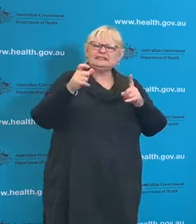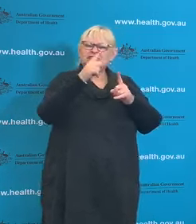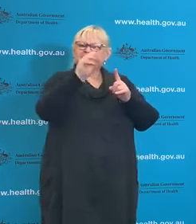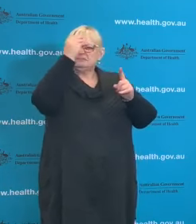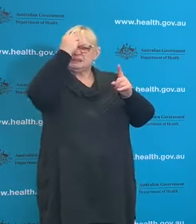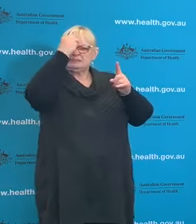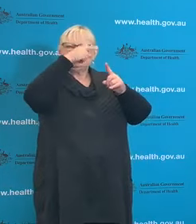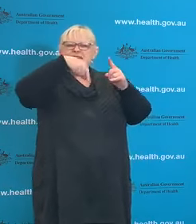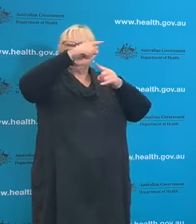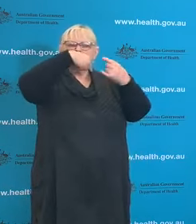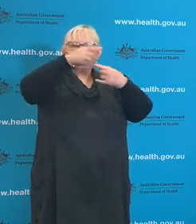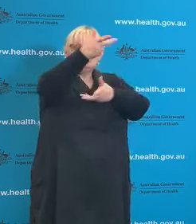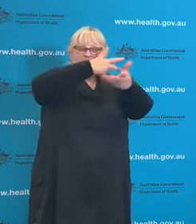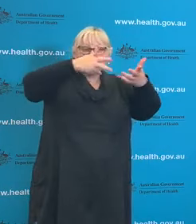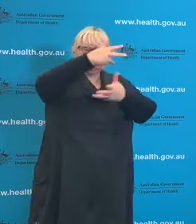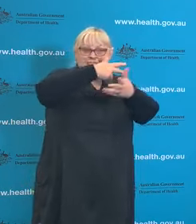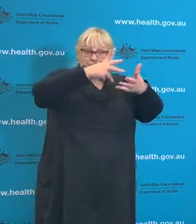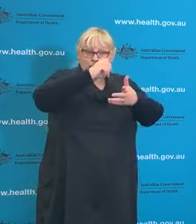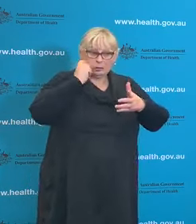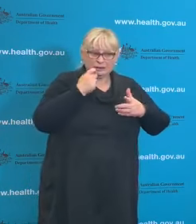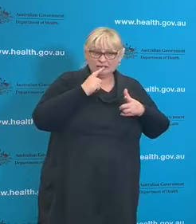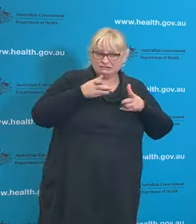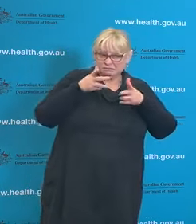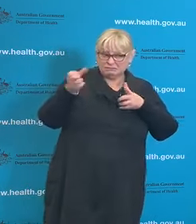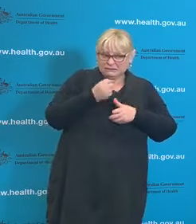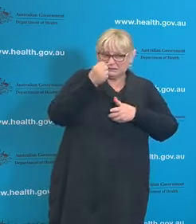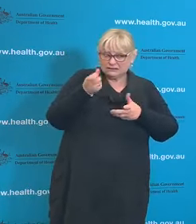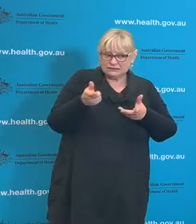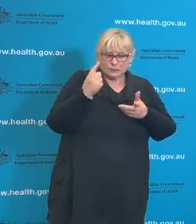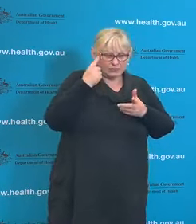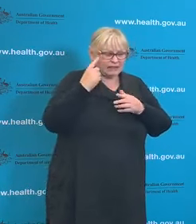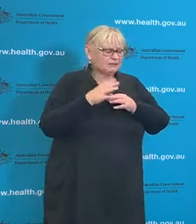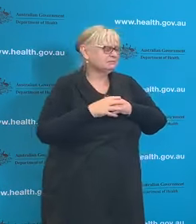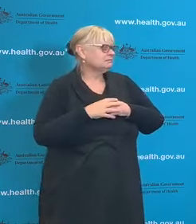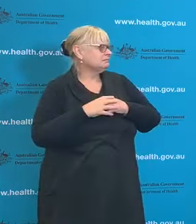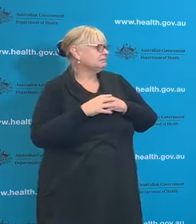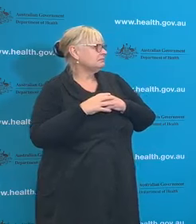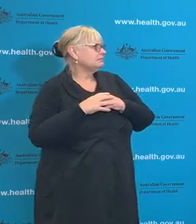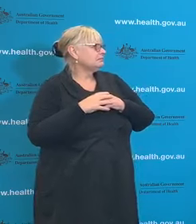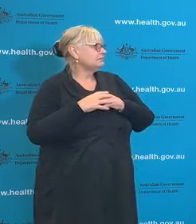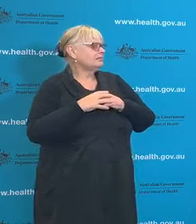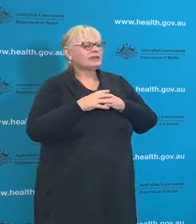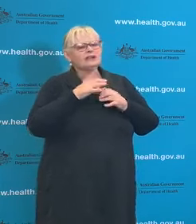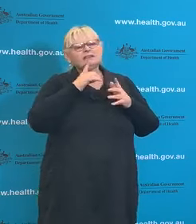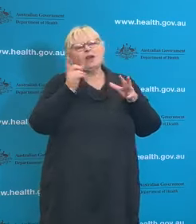that as a recommendation? What are your thoughts on that? So the question is about the use of masks in public for the general public.